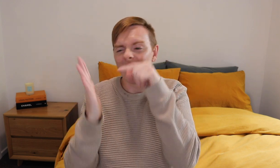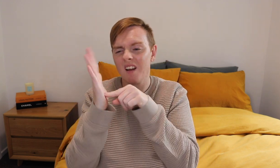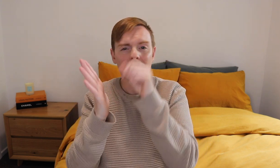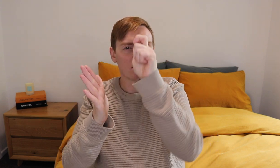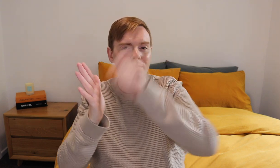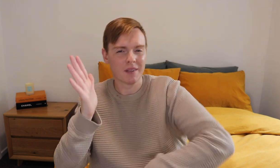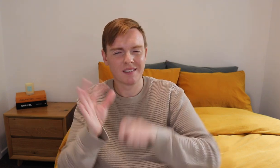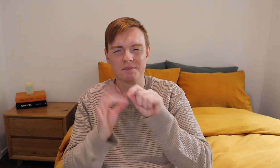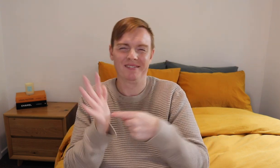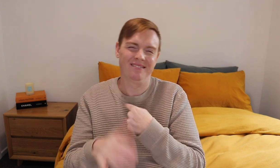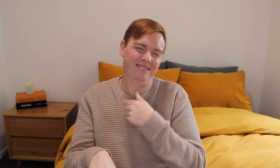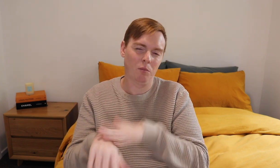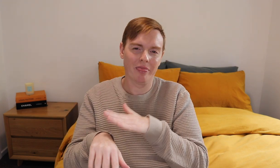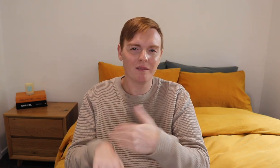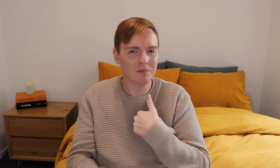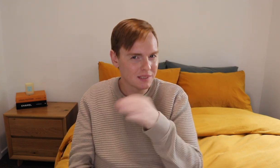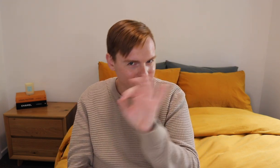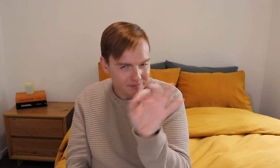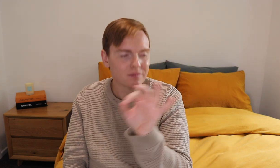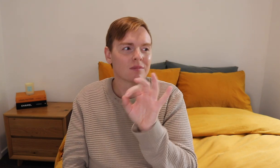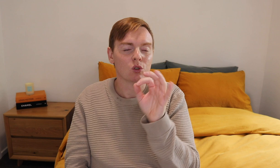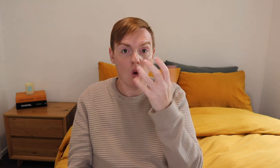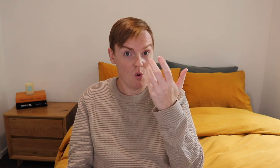I could have easily pay for it to find out who it is but it would too much of a hassle for me.